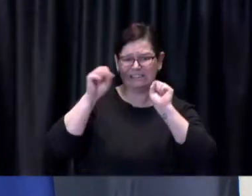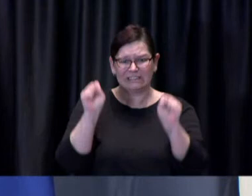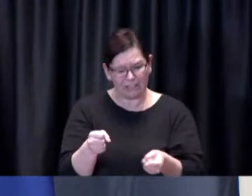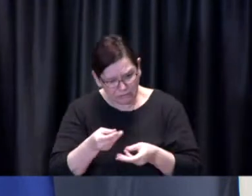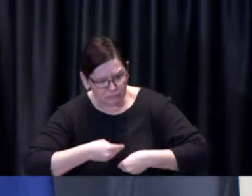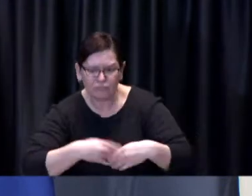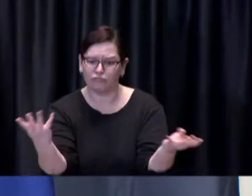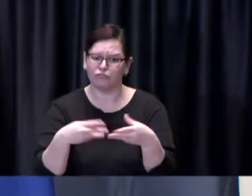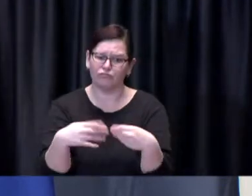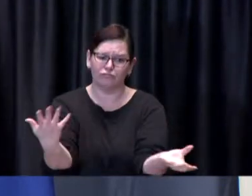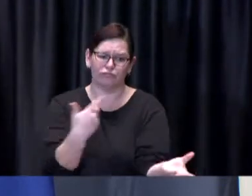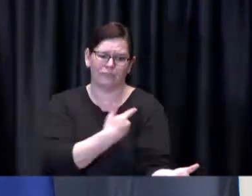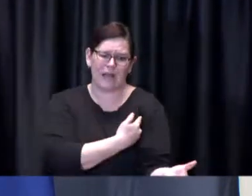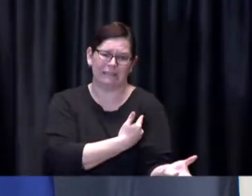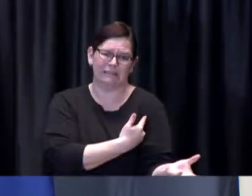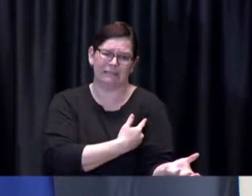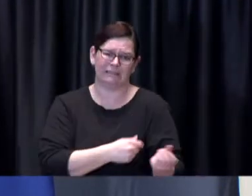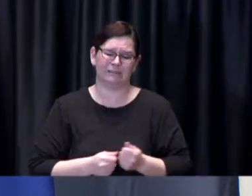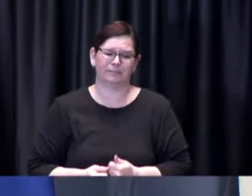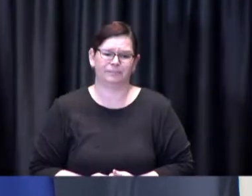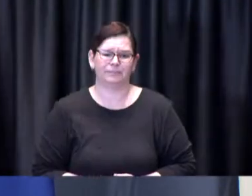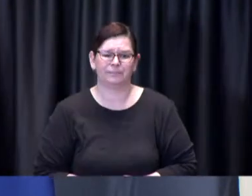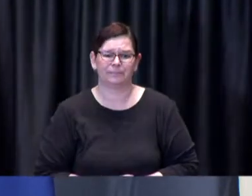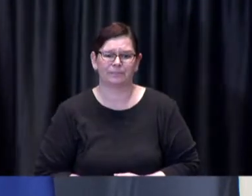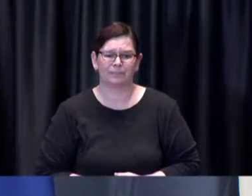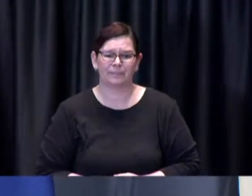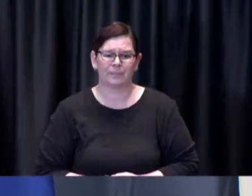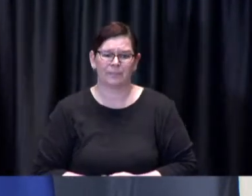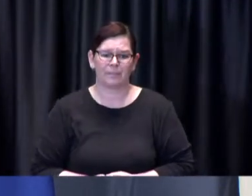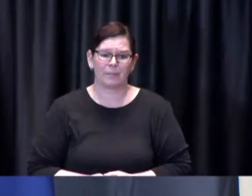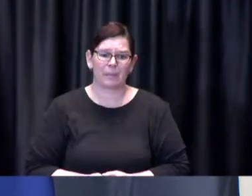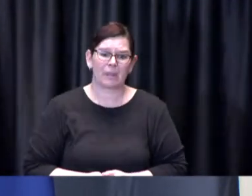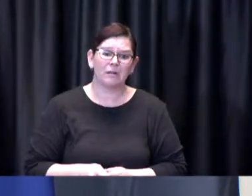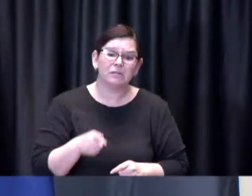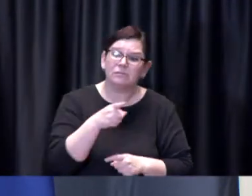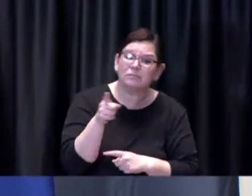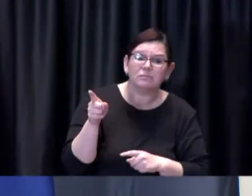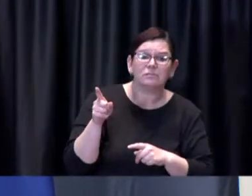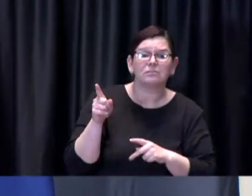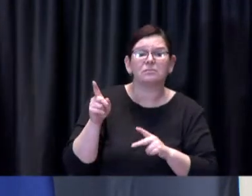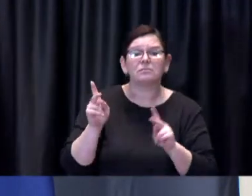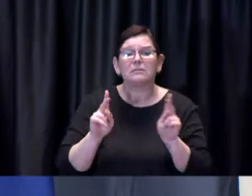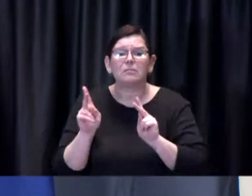We've heard questions from people about how homebound residents will be vaccinated.